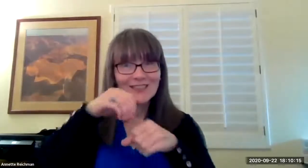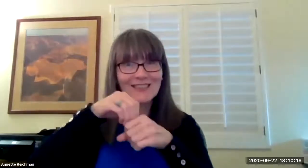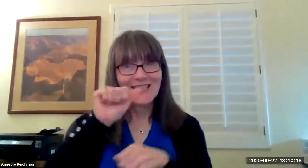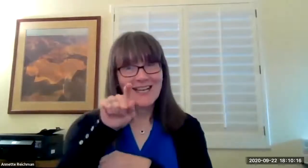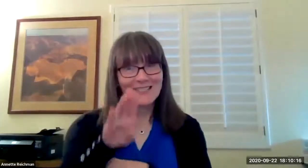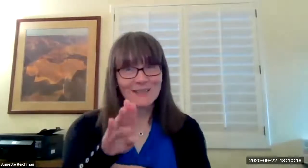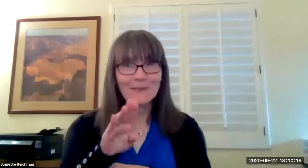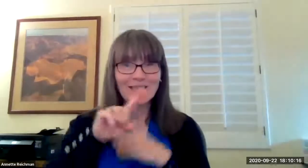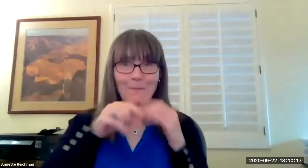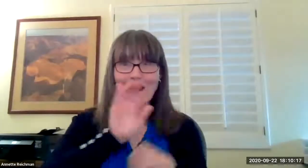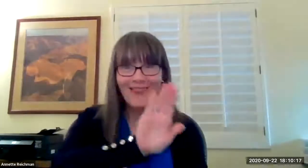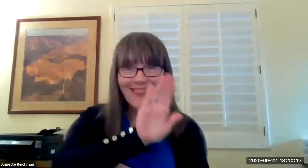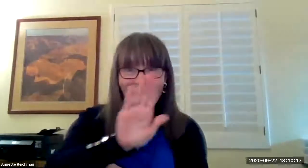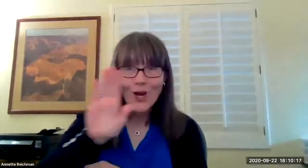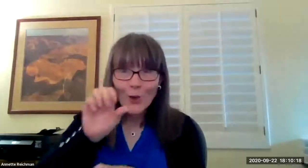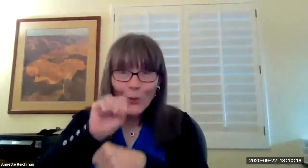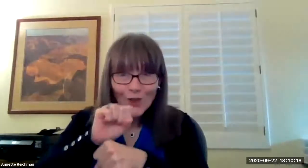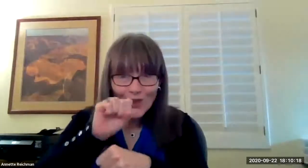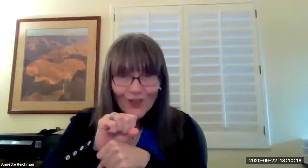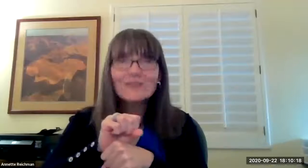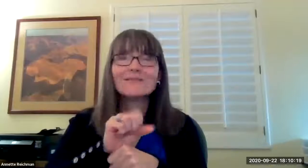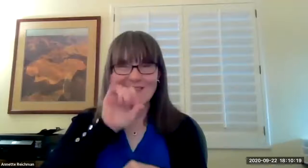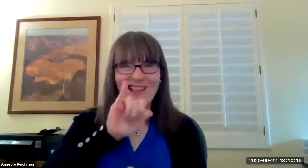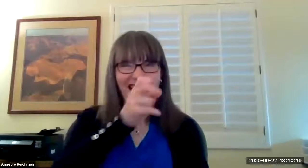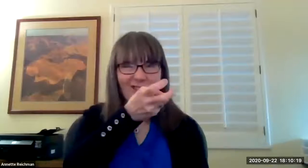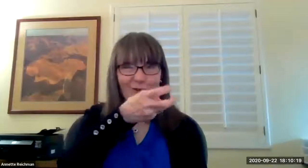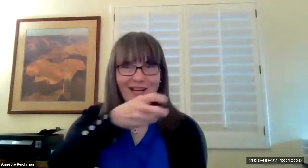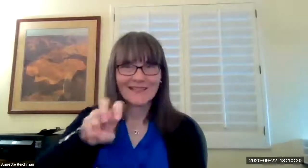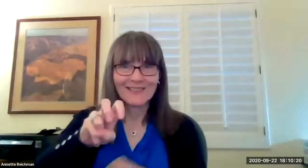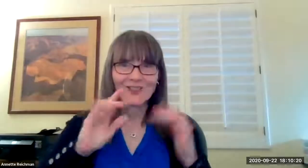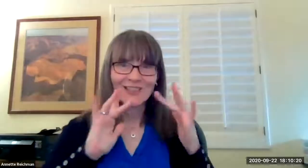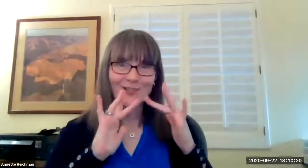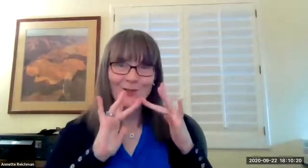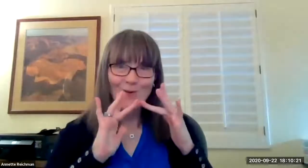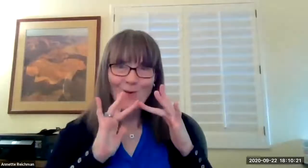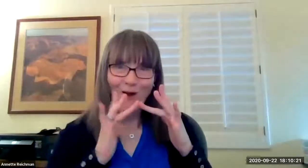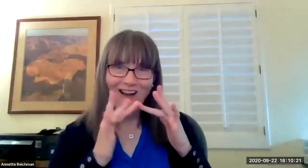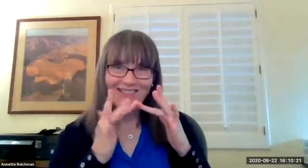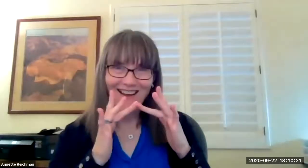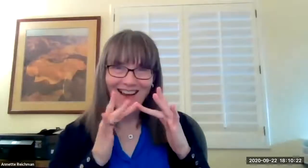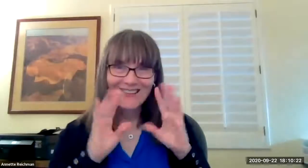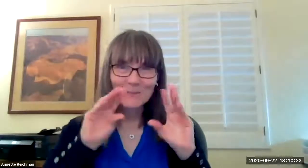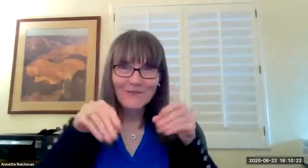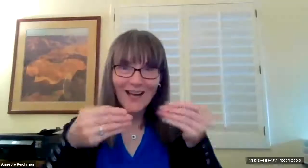of our leaders within asdb and they will talk about their work how